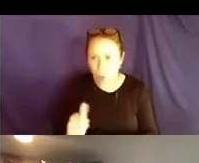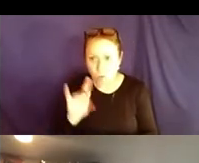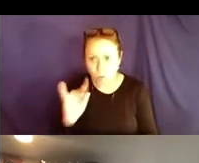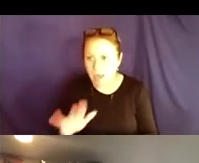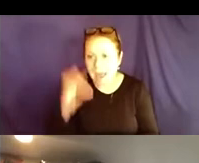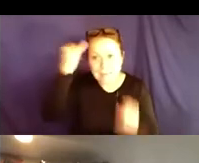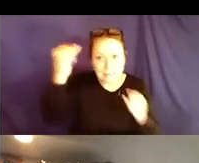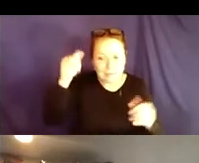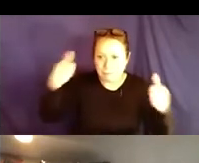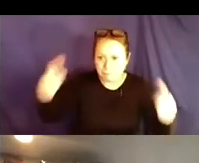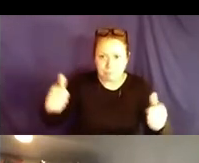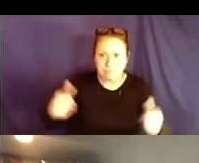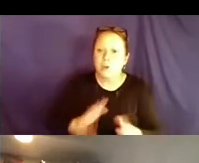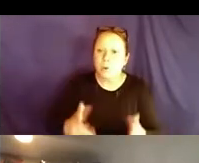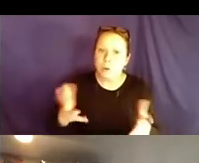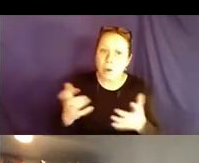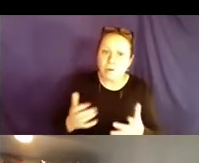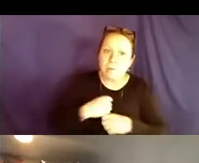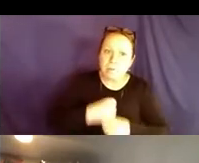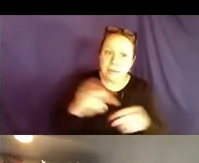undermine your own